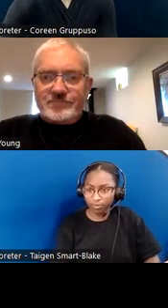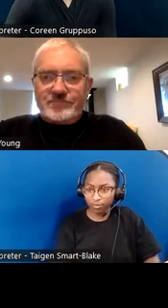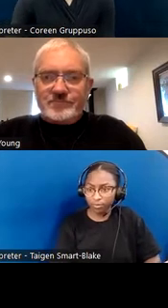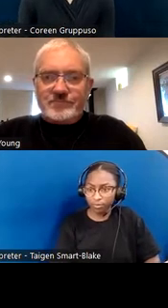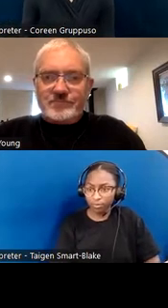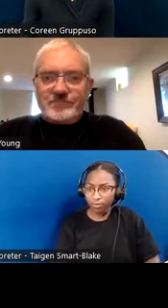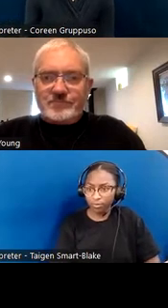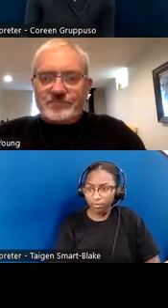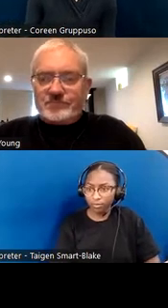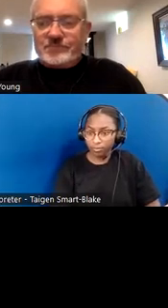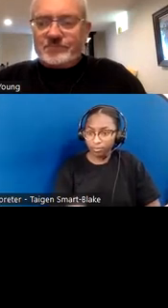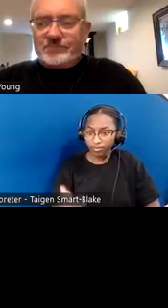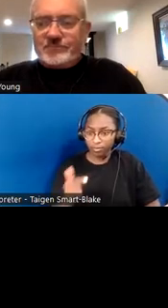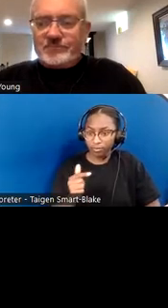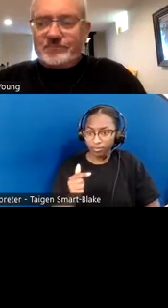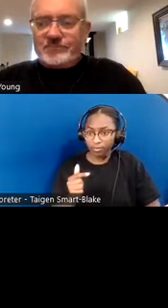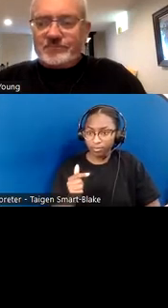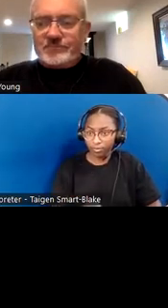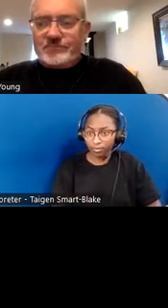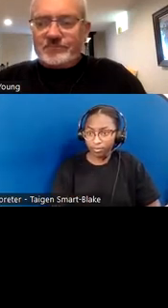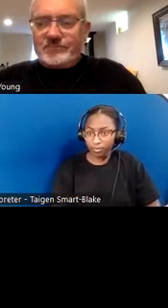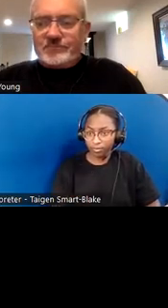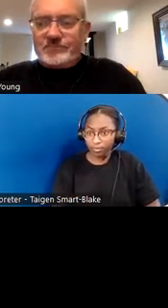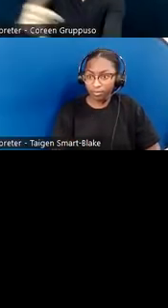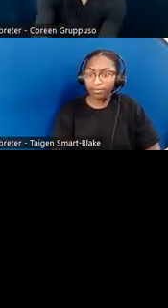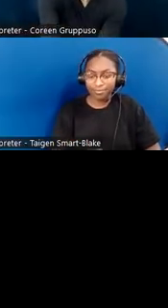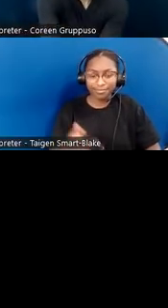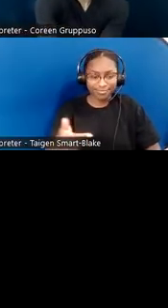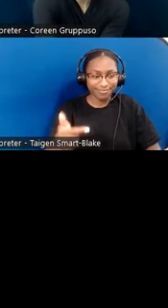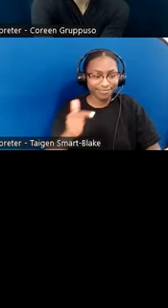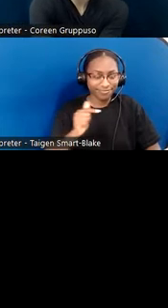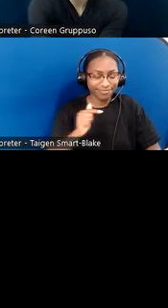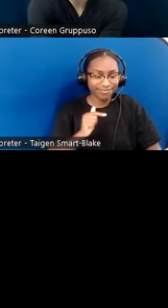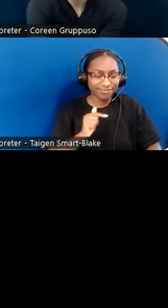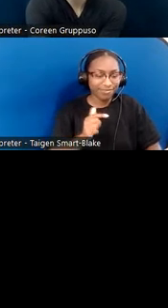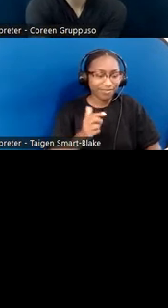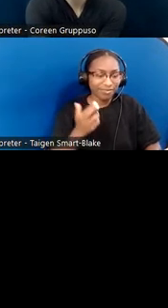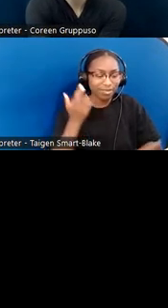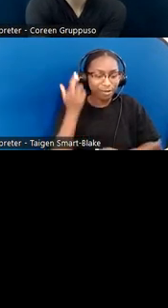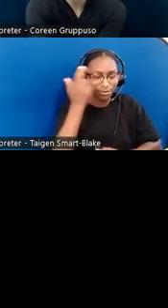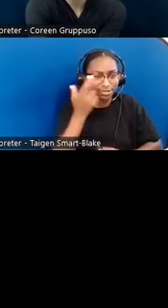Recently, I've been contemplating the Beatitudes of Matthew 5:1–12